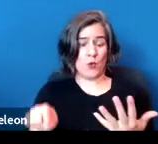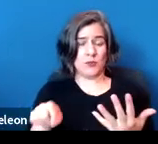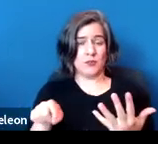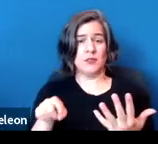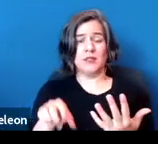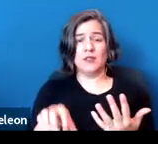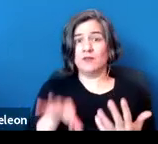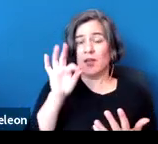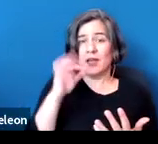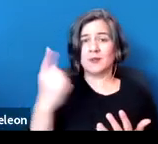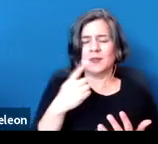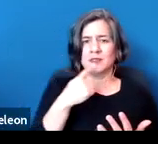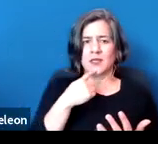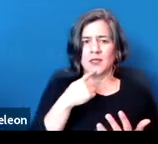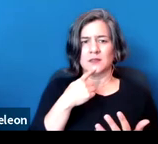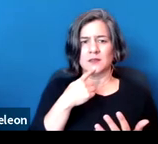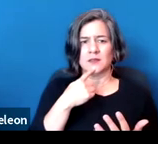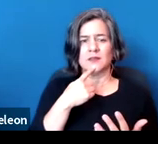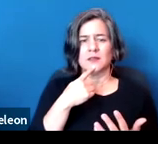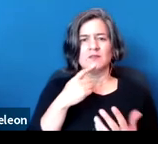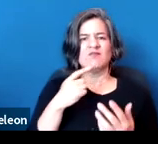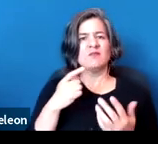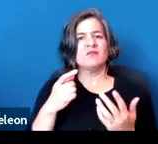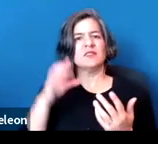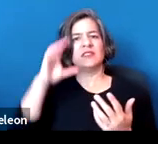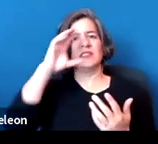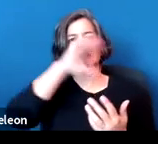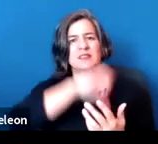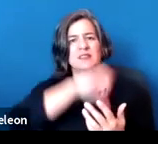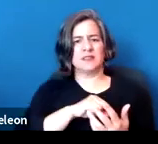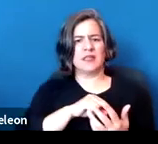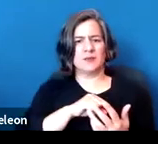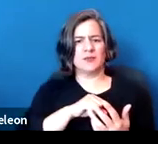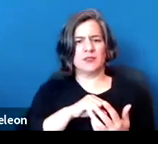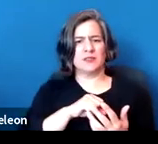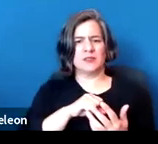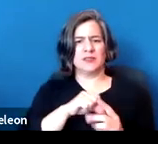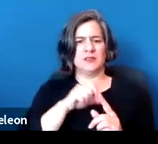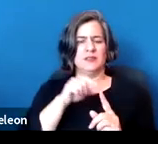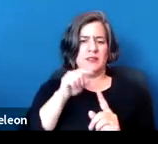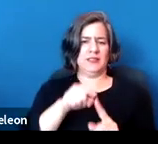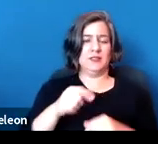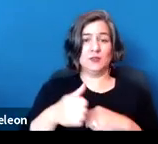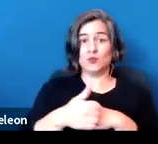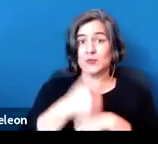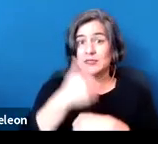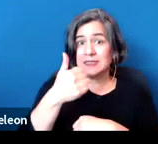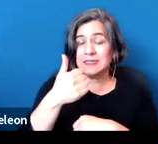something that says, "There's an assumption that x is risky. We actually looked at the data on it.